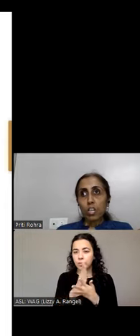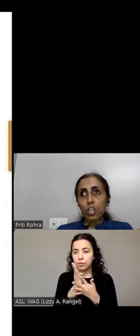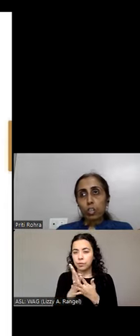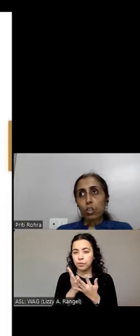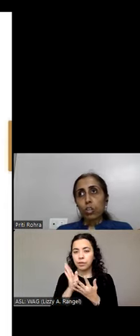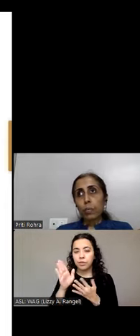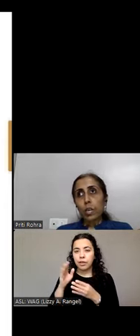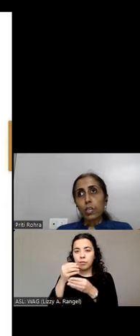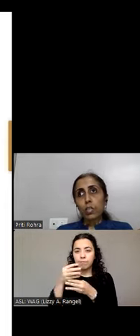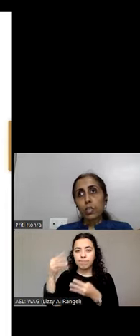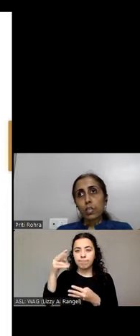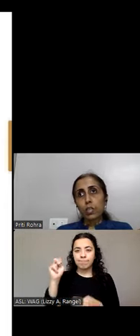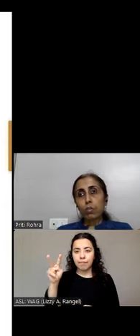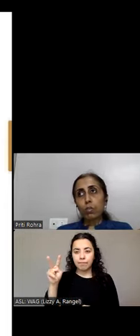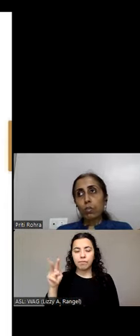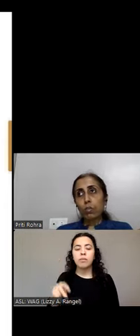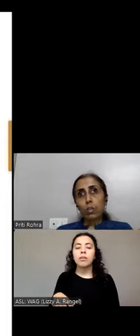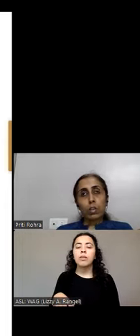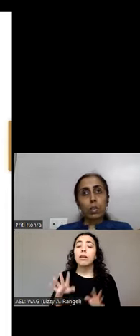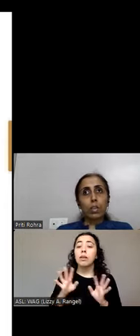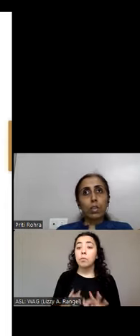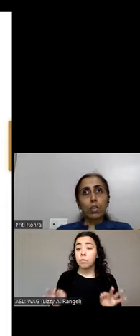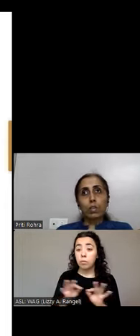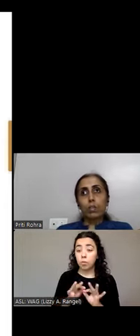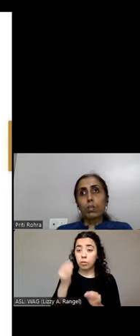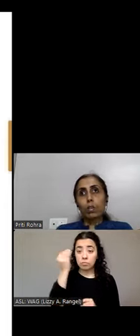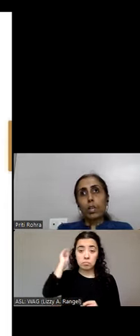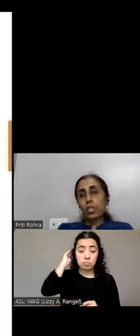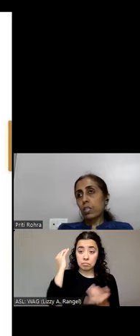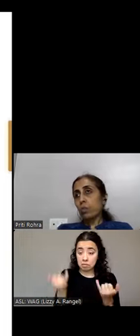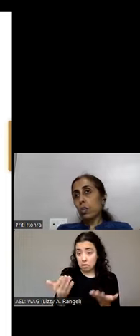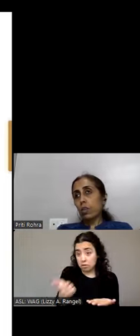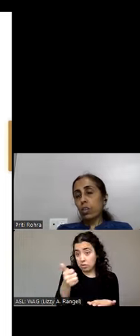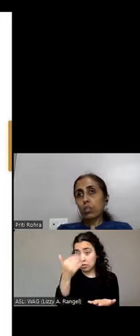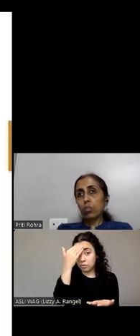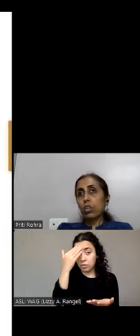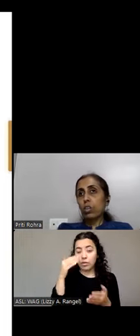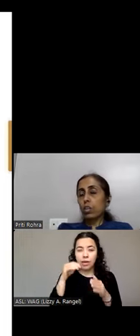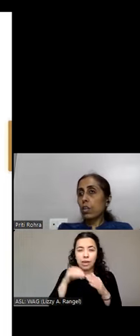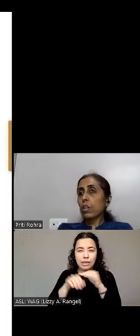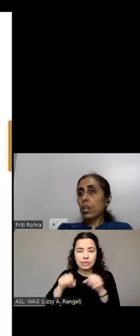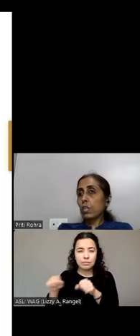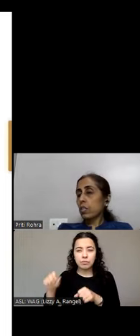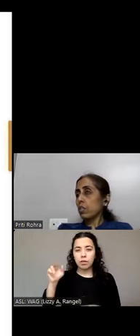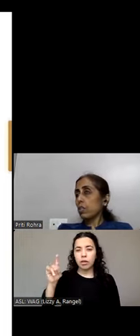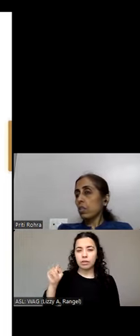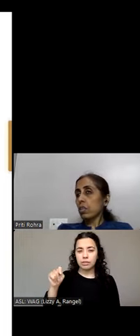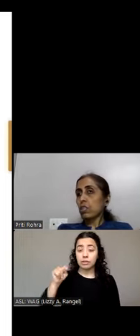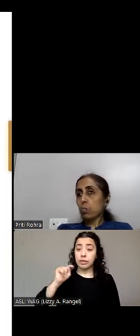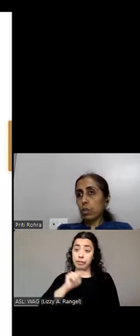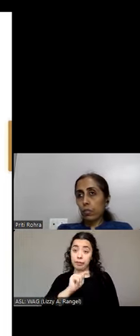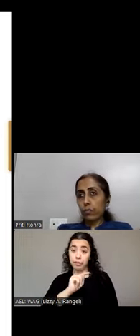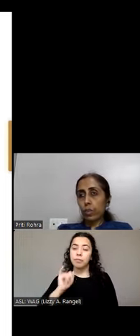So the good part is, you know, accessibility audit should here the link text as descriptive.